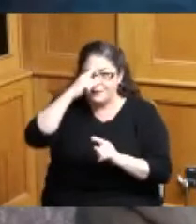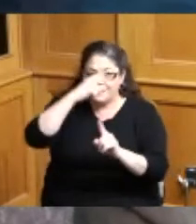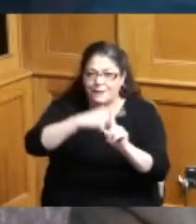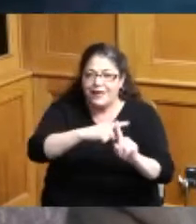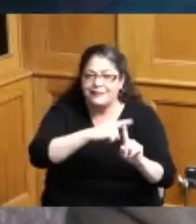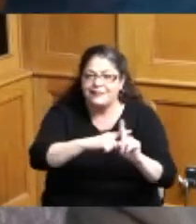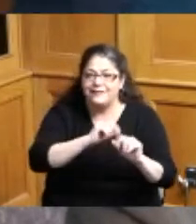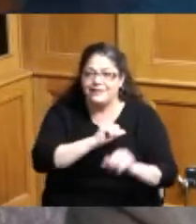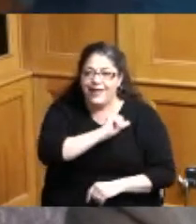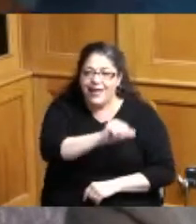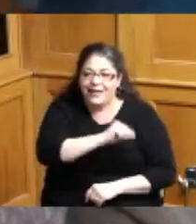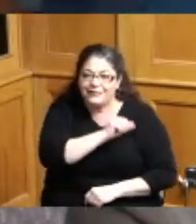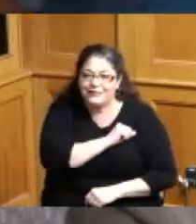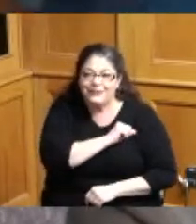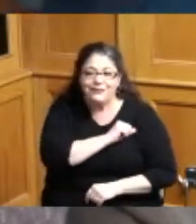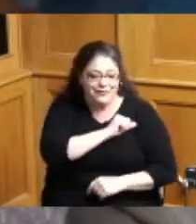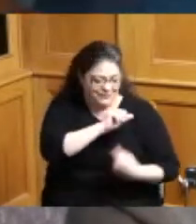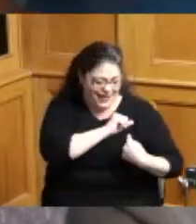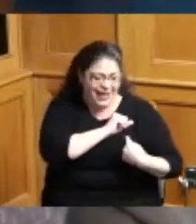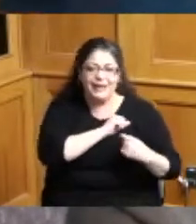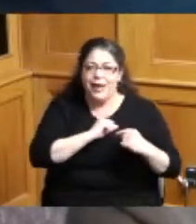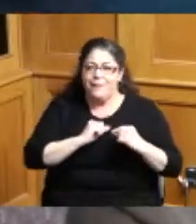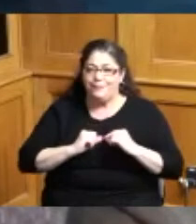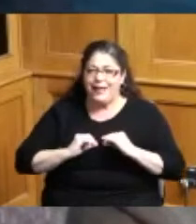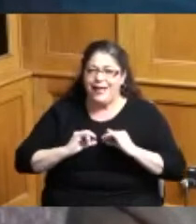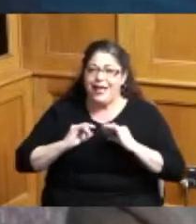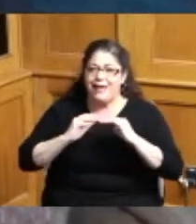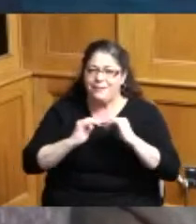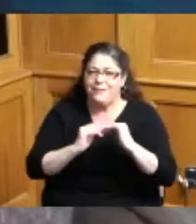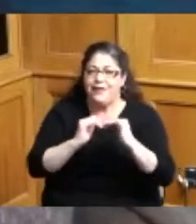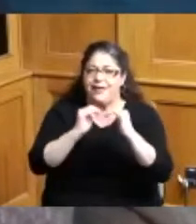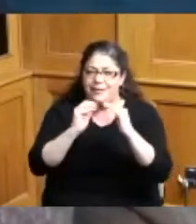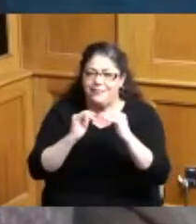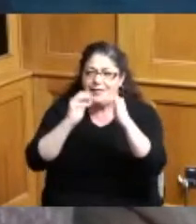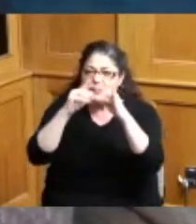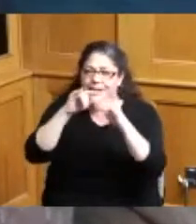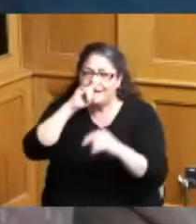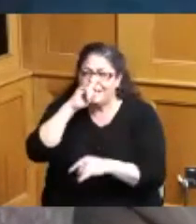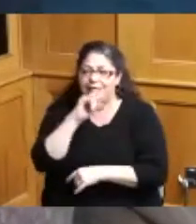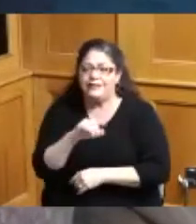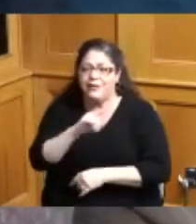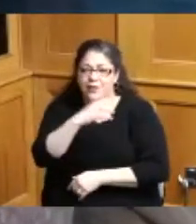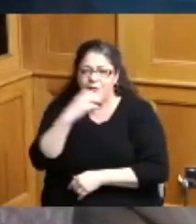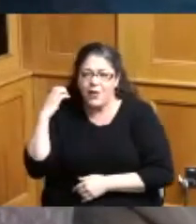your ability to build build build kids and to the coaches and the ads and the parents